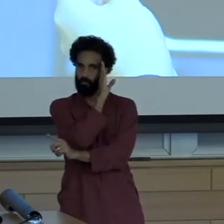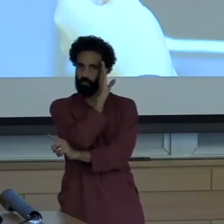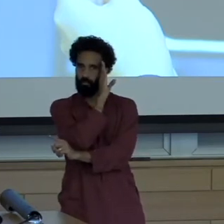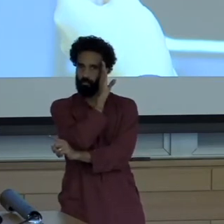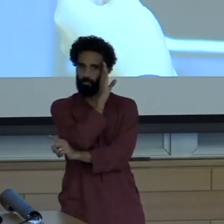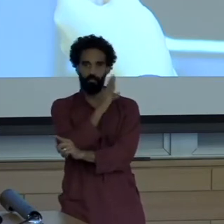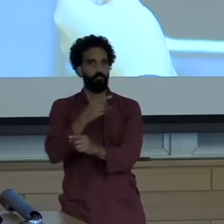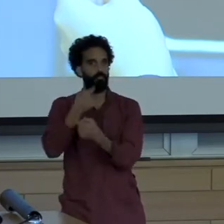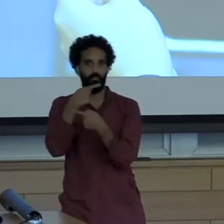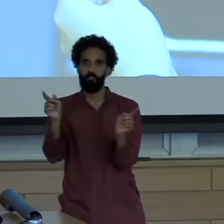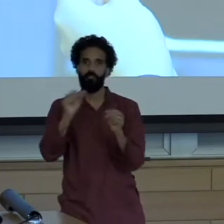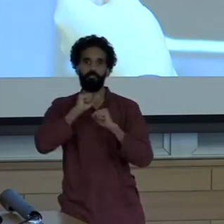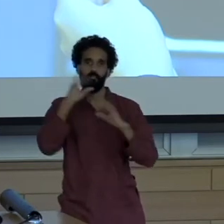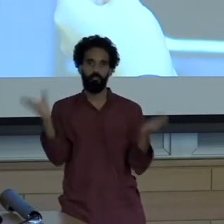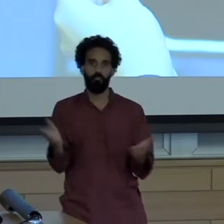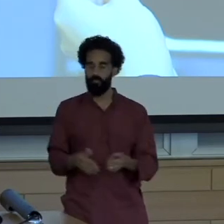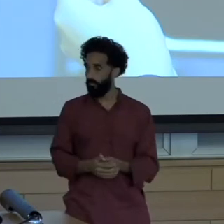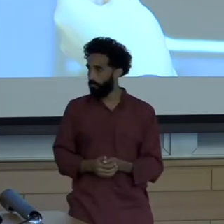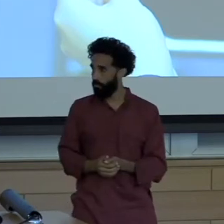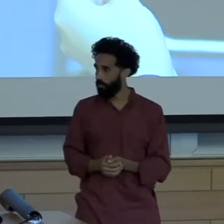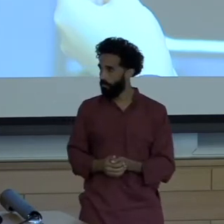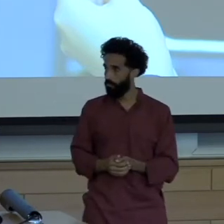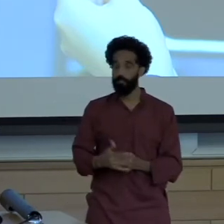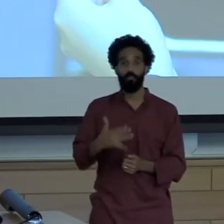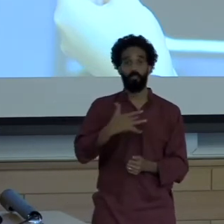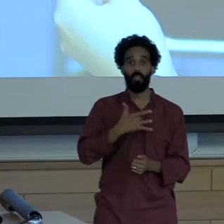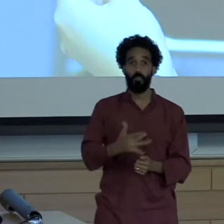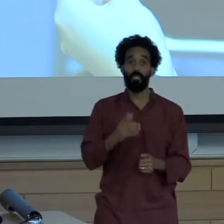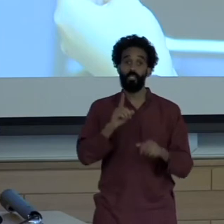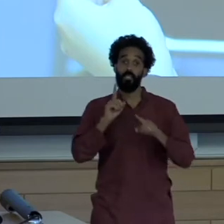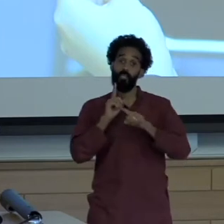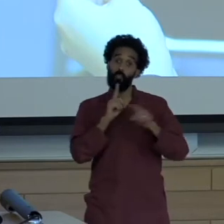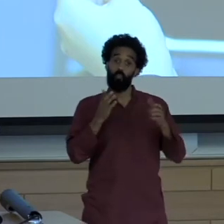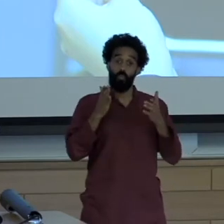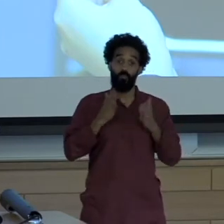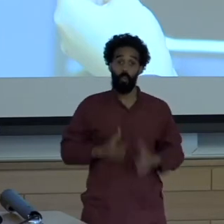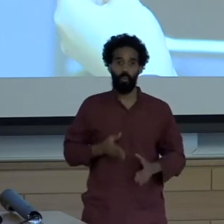Sequence of events where reporters go to the tried and true, go to that quick call